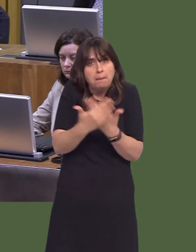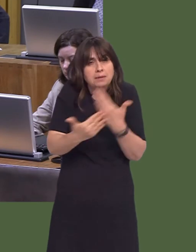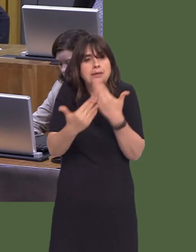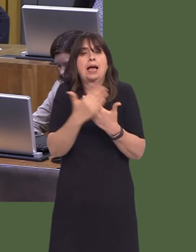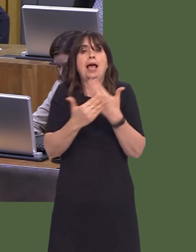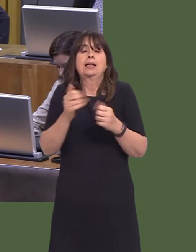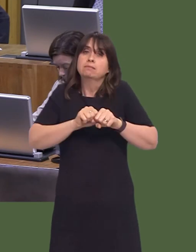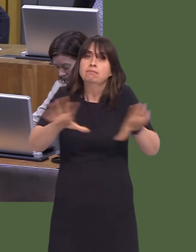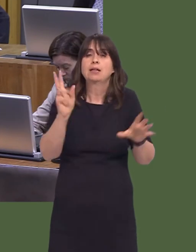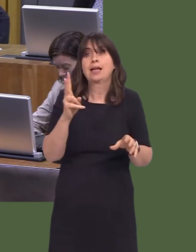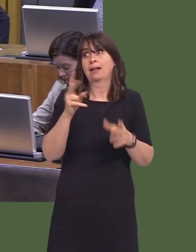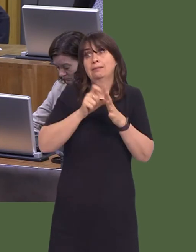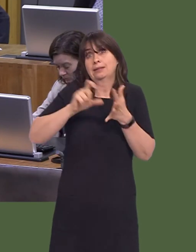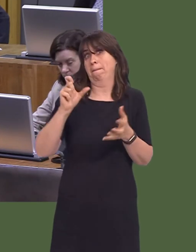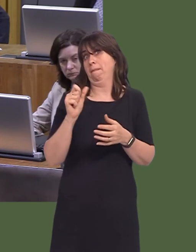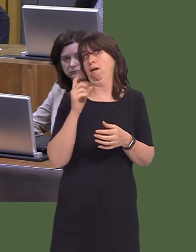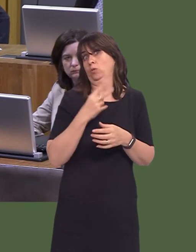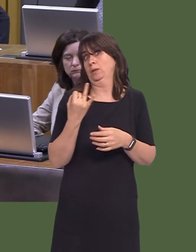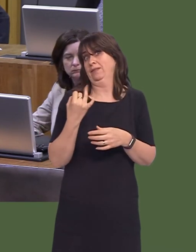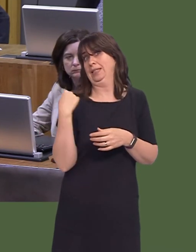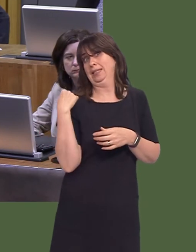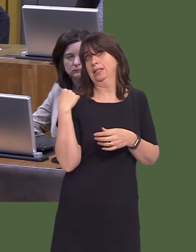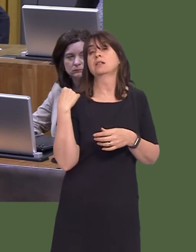in December of last year and that will take us through to 2020.